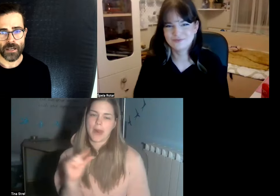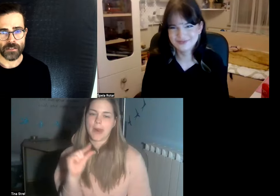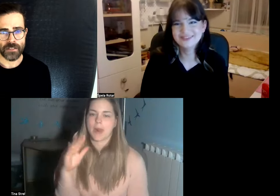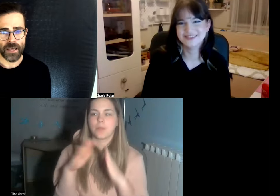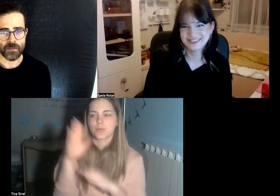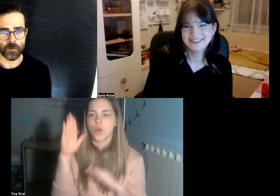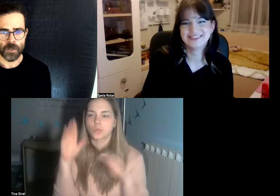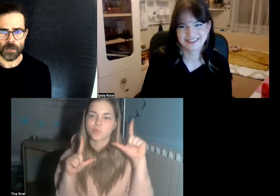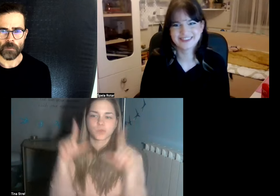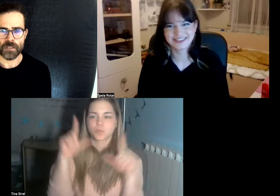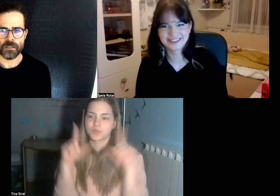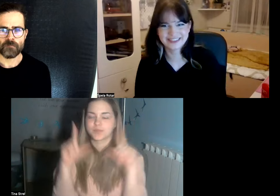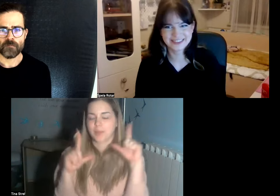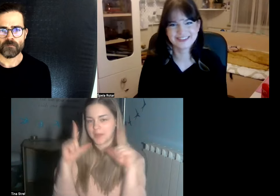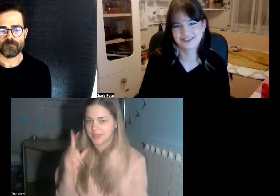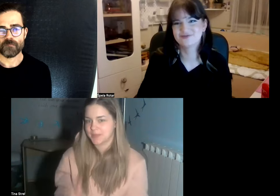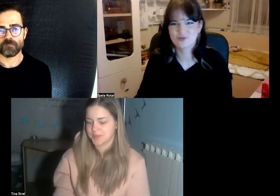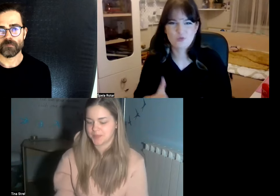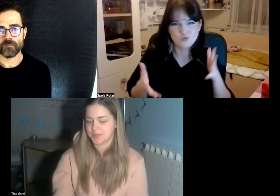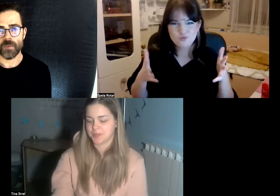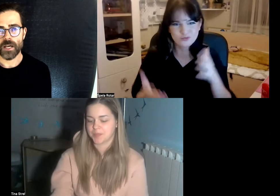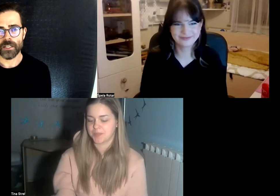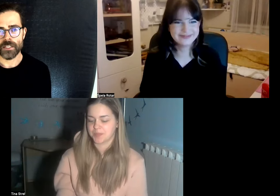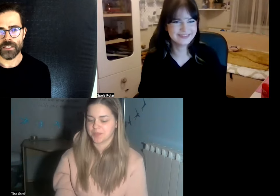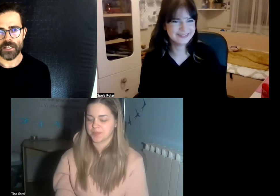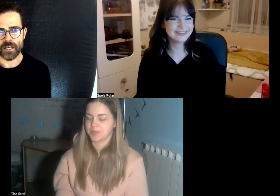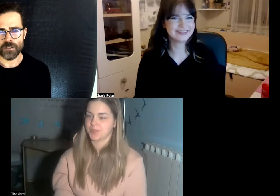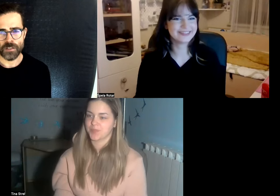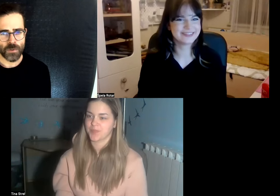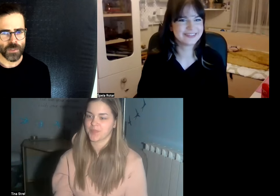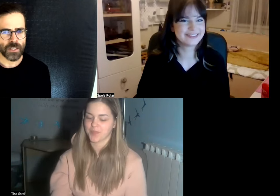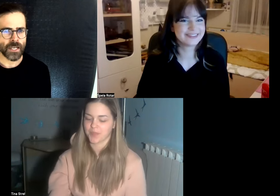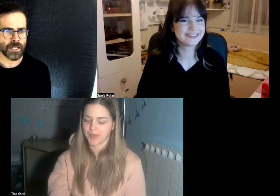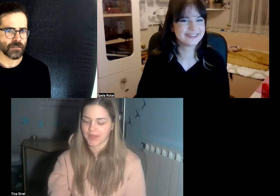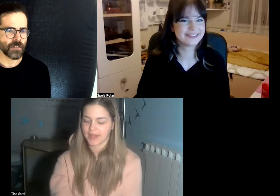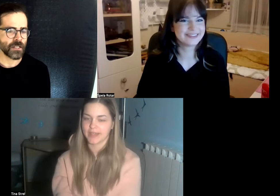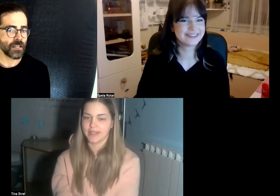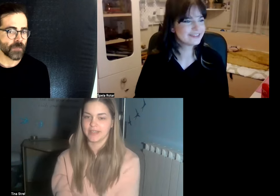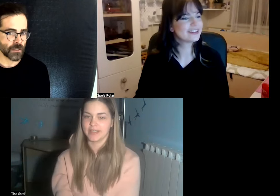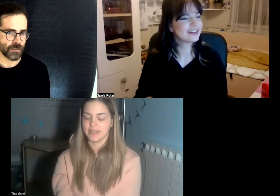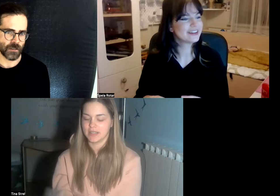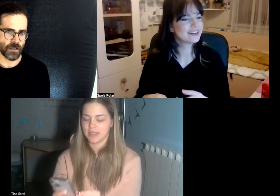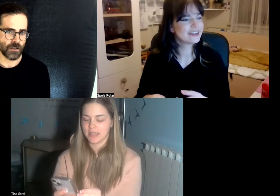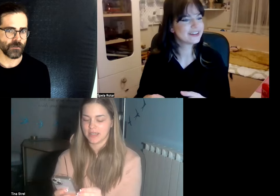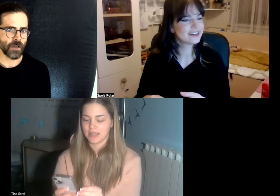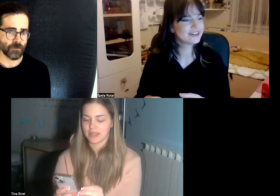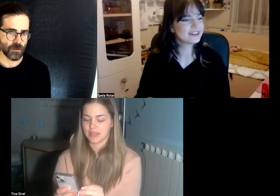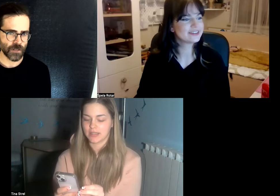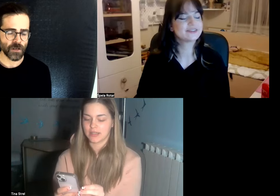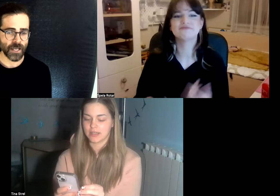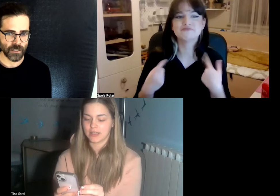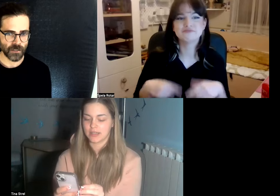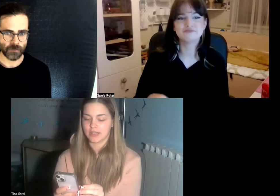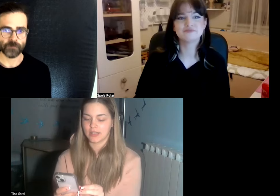it understandable but it is actually true that it has a very limited vocabulary or lexicon